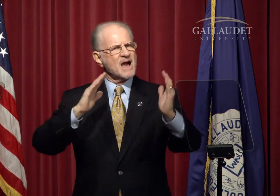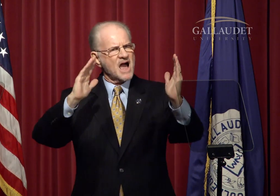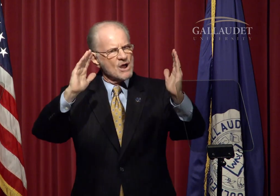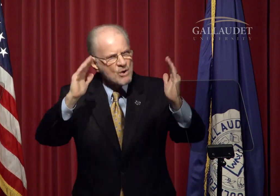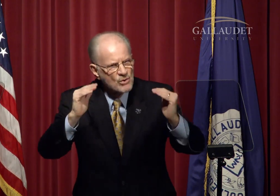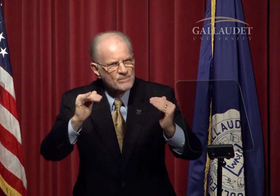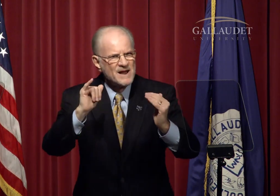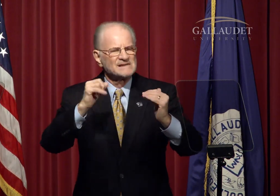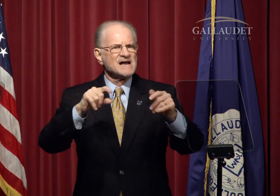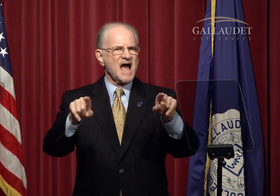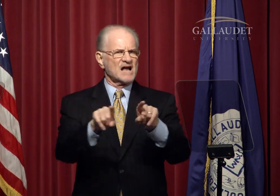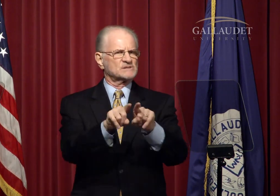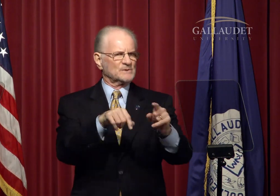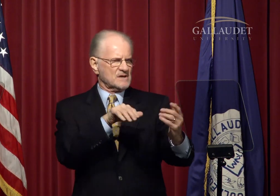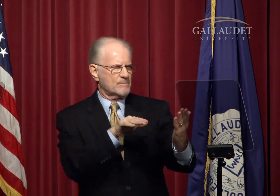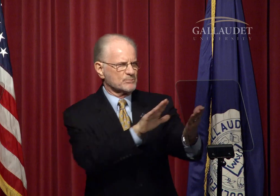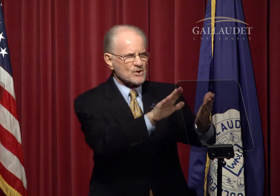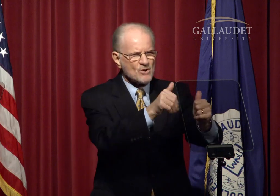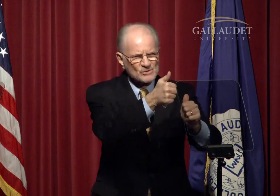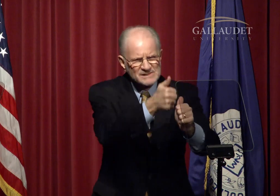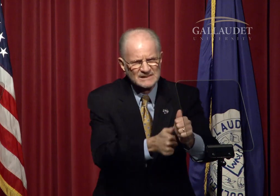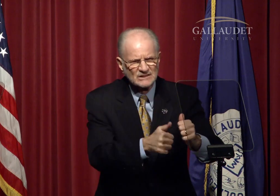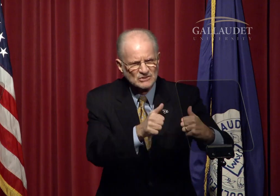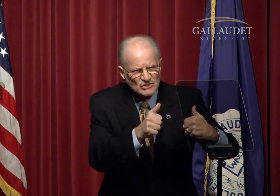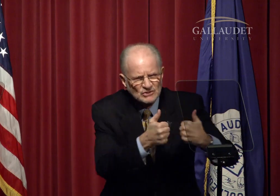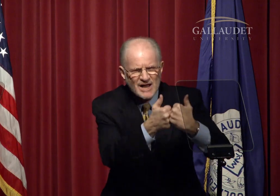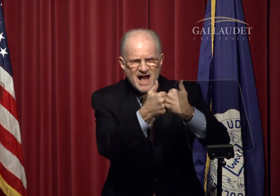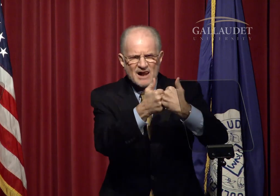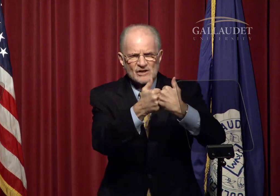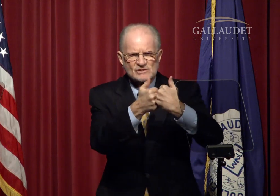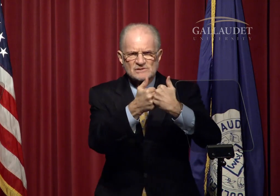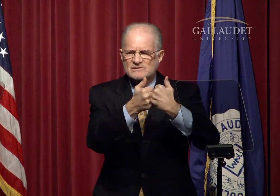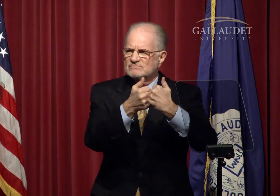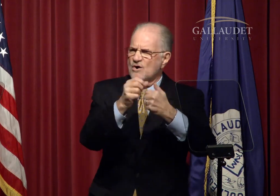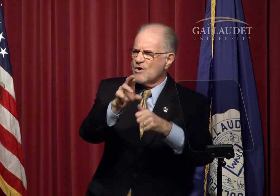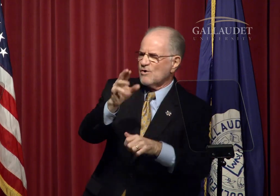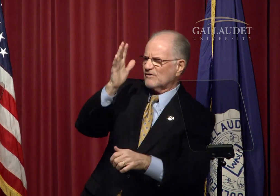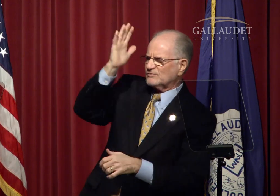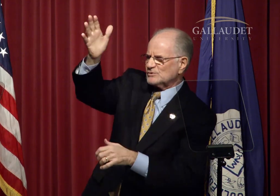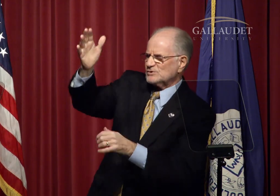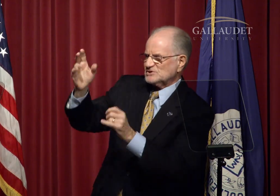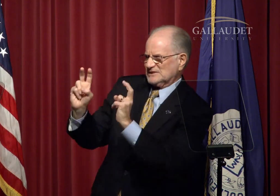My hope is that as we approach each challenge